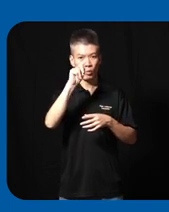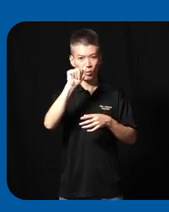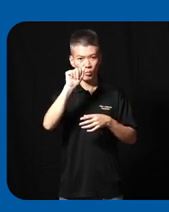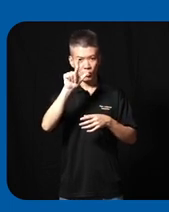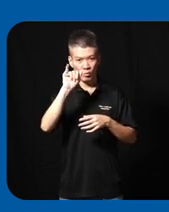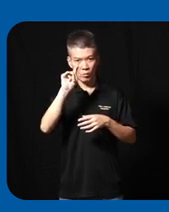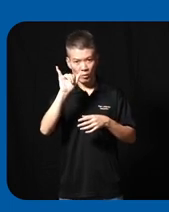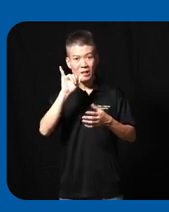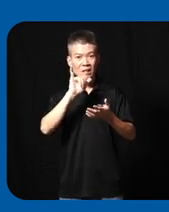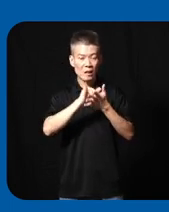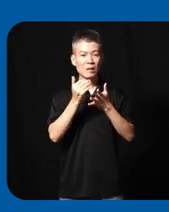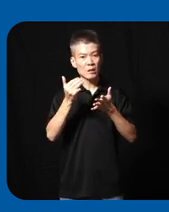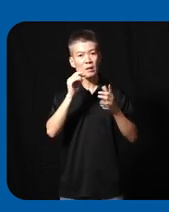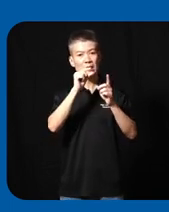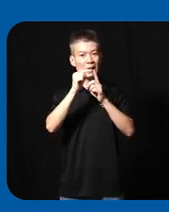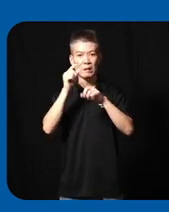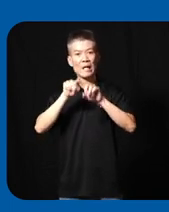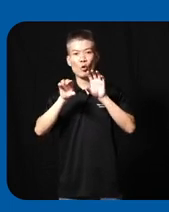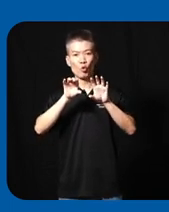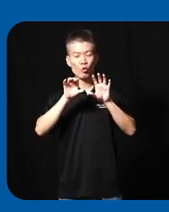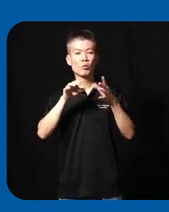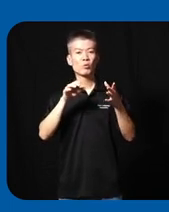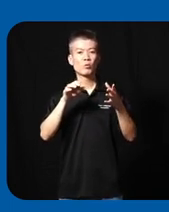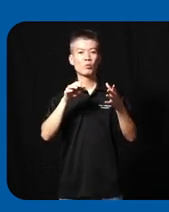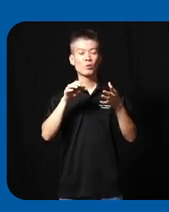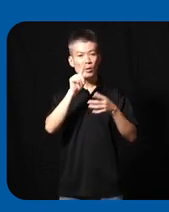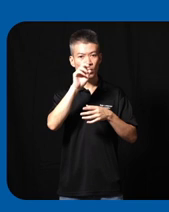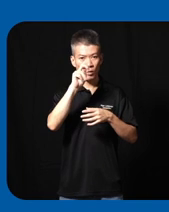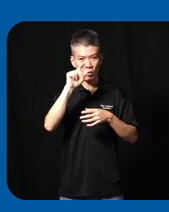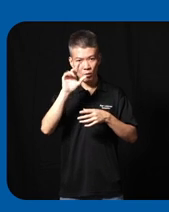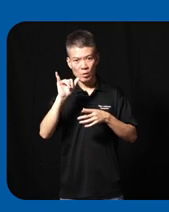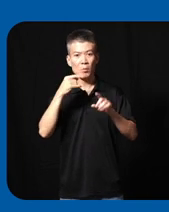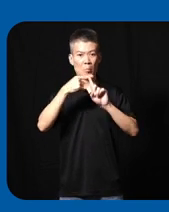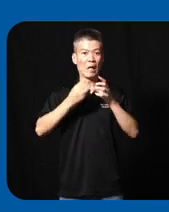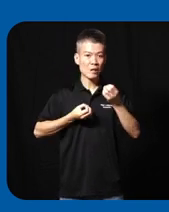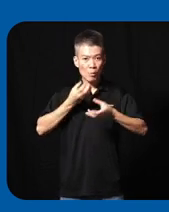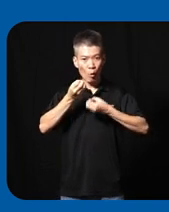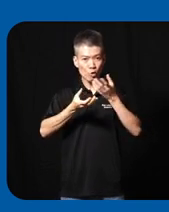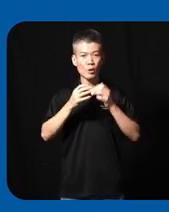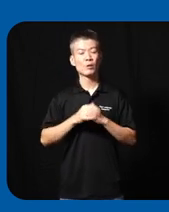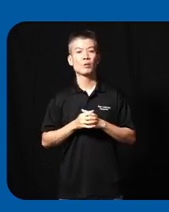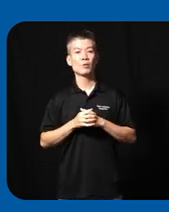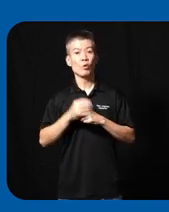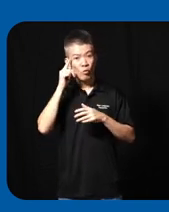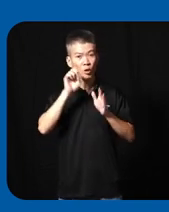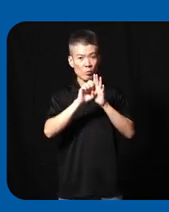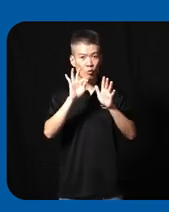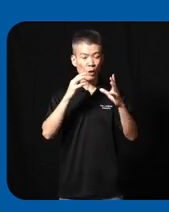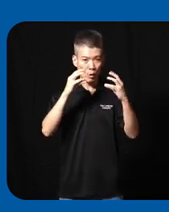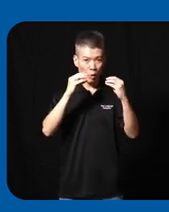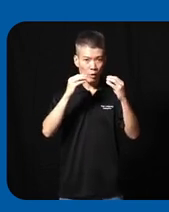the things text can text cannot do text Le tality and emotions and for example if we are talking um